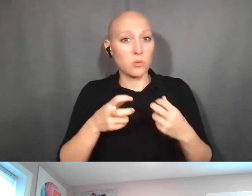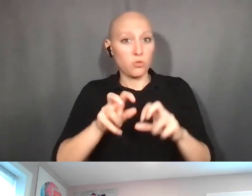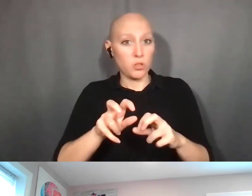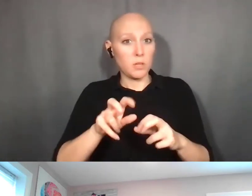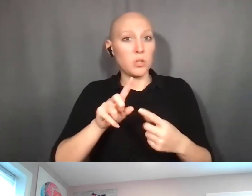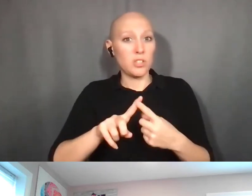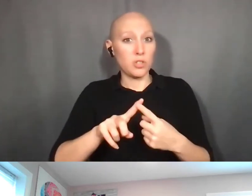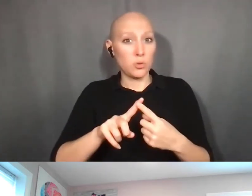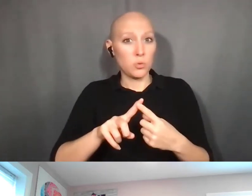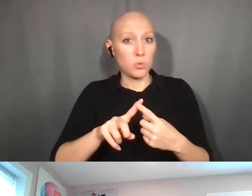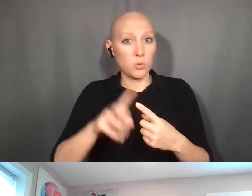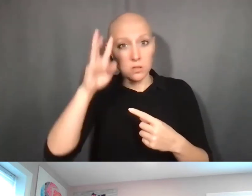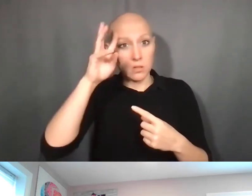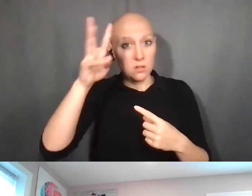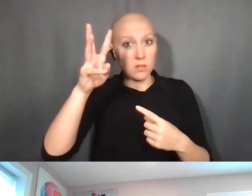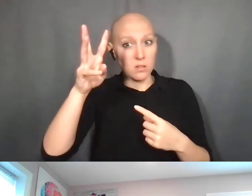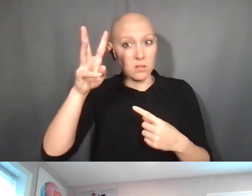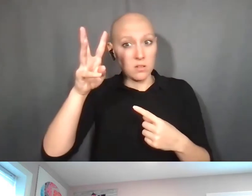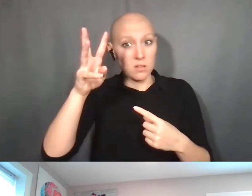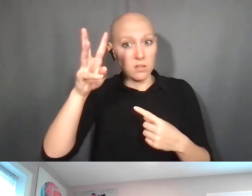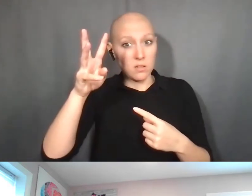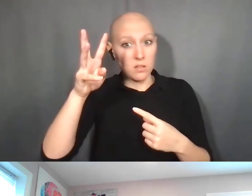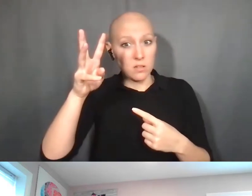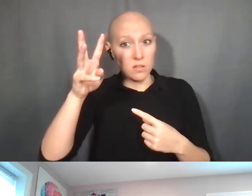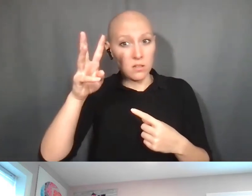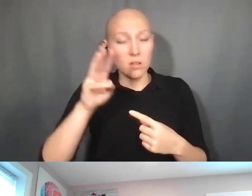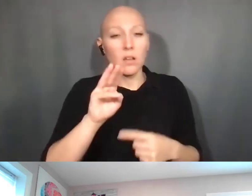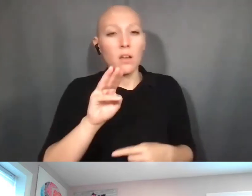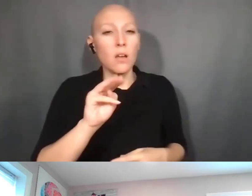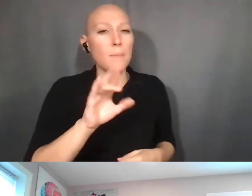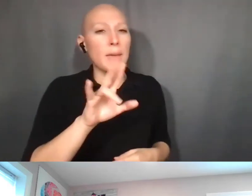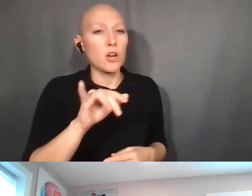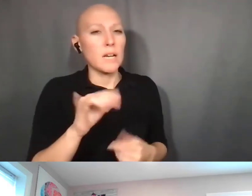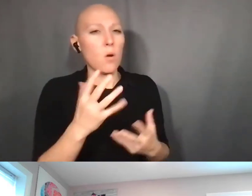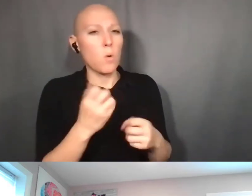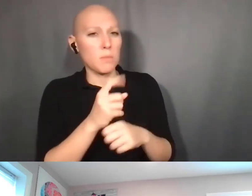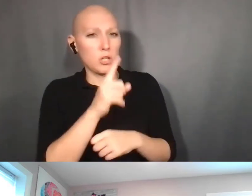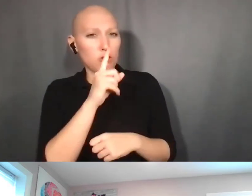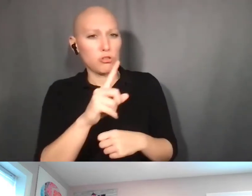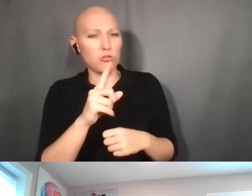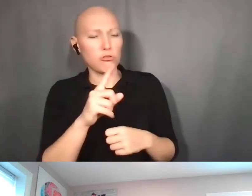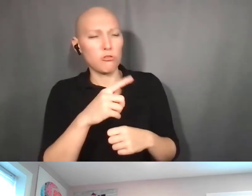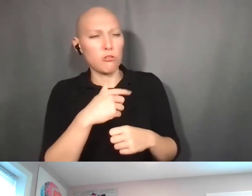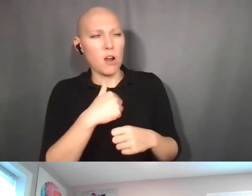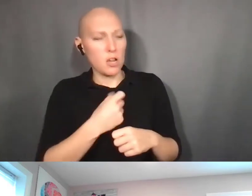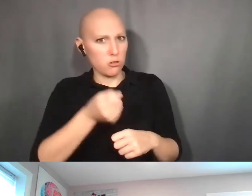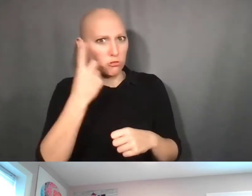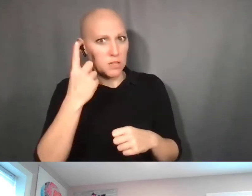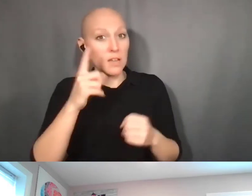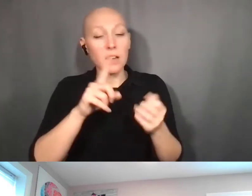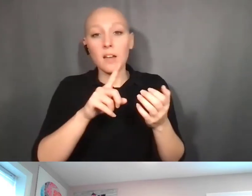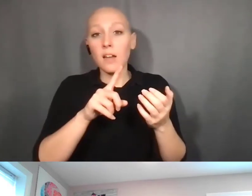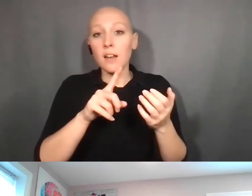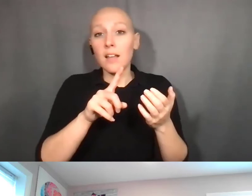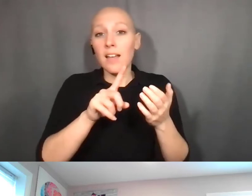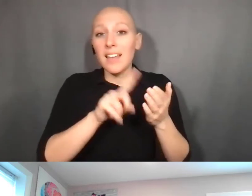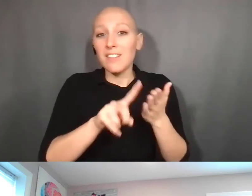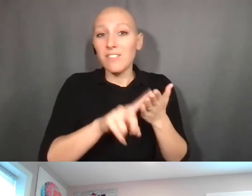Mary Fran Deutsch: Now, Kristin, let me take that apart and make sure I understood the question. If an investigator got salary, okay?